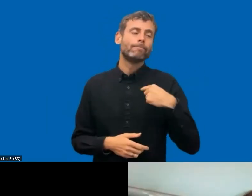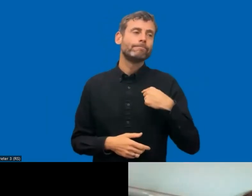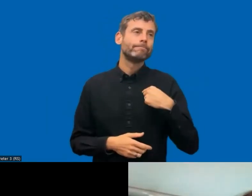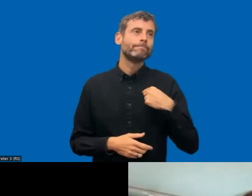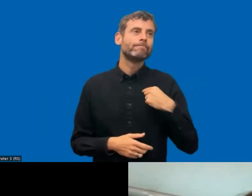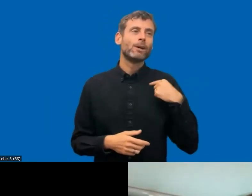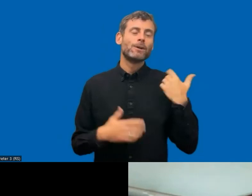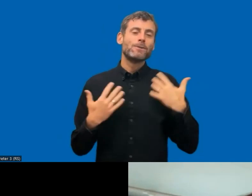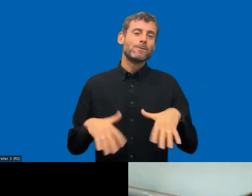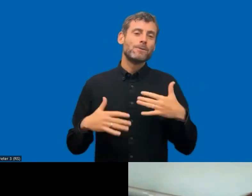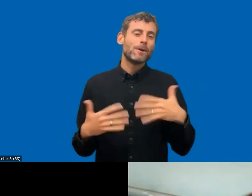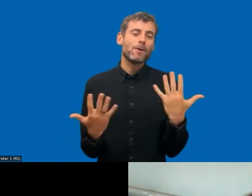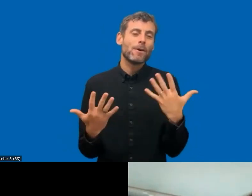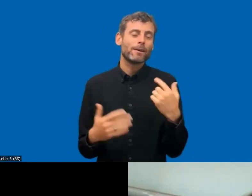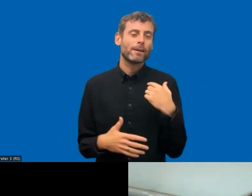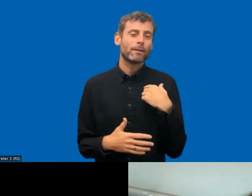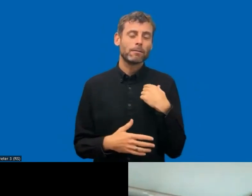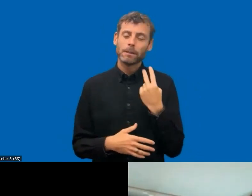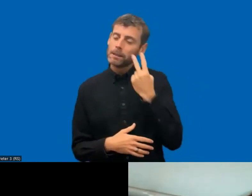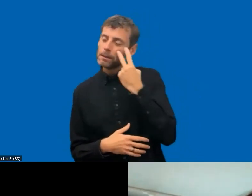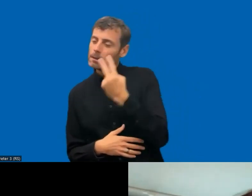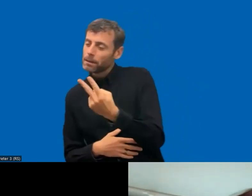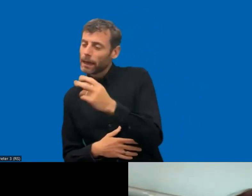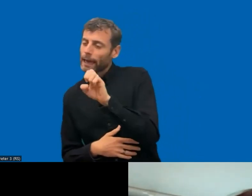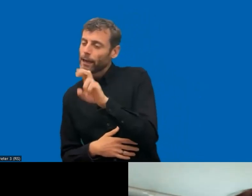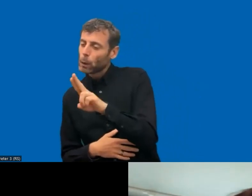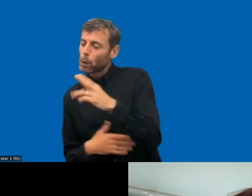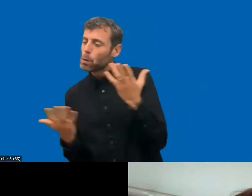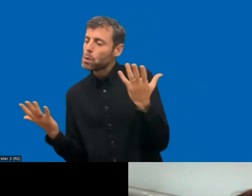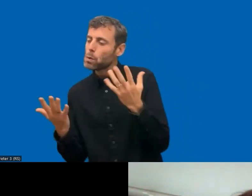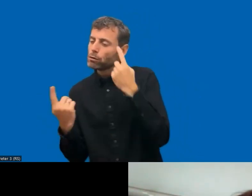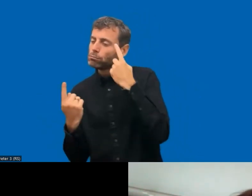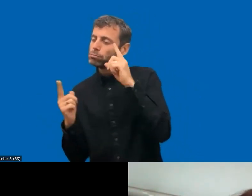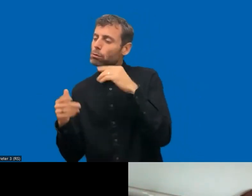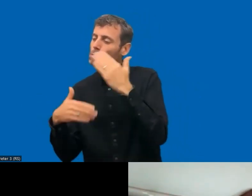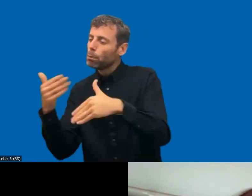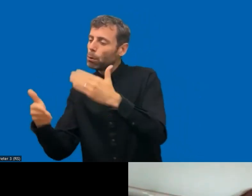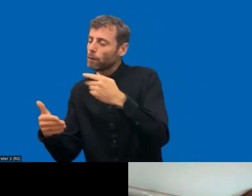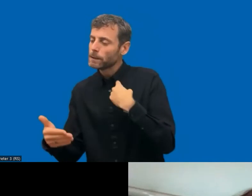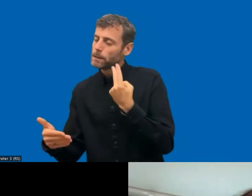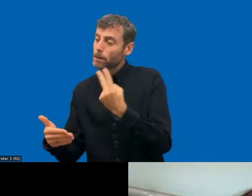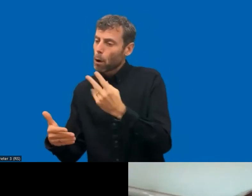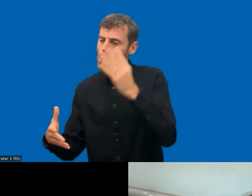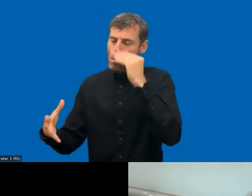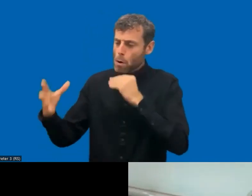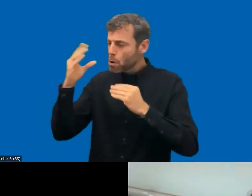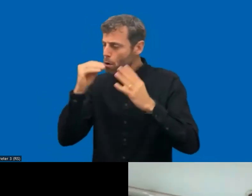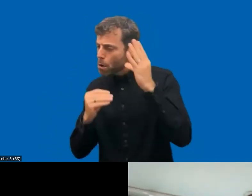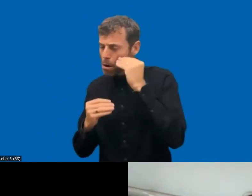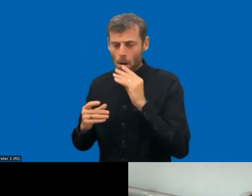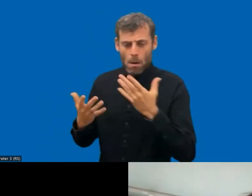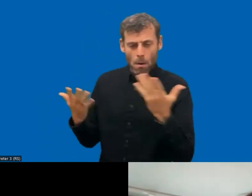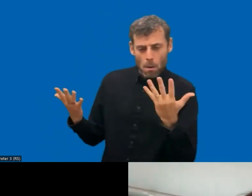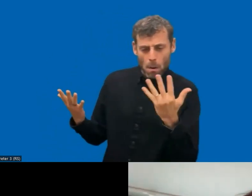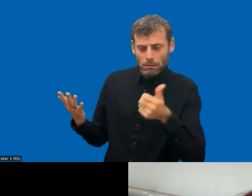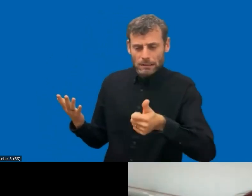observe and learn from you all, that have already started your journey with the Web Directive